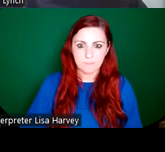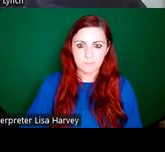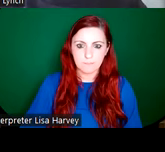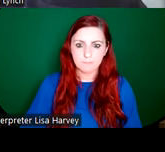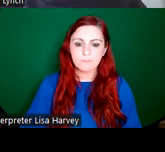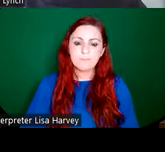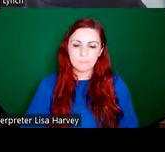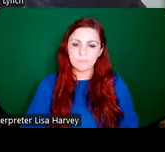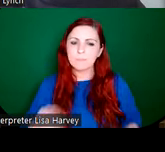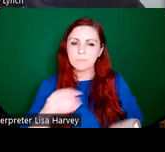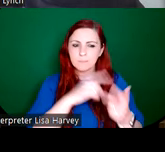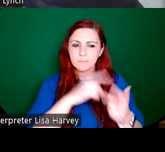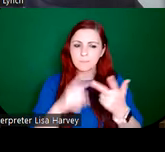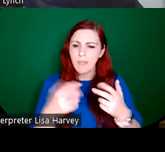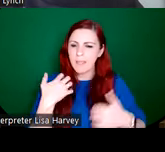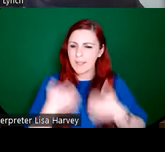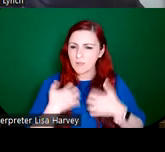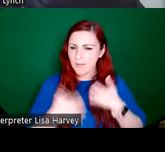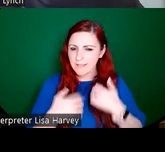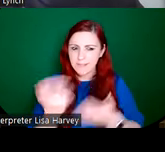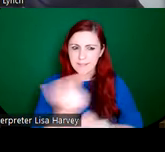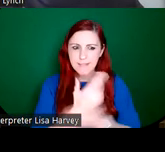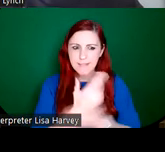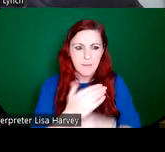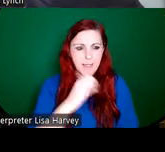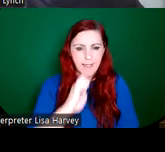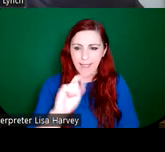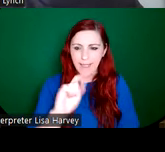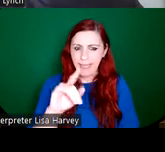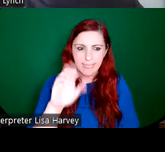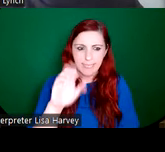interesting designs by An Túr Ghloine artist Eithe Rhind. I don't think they